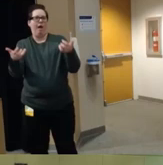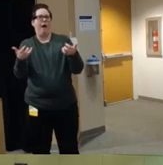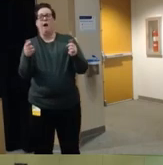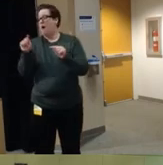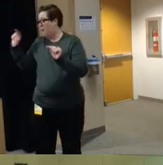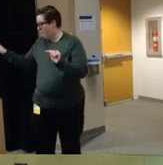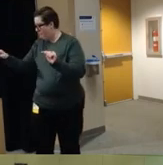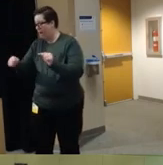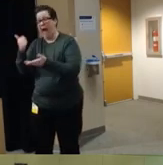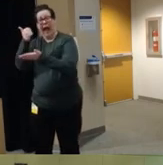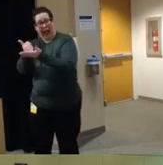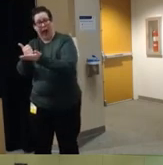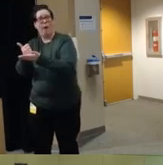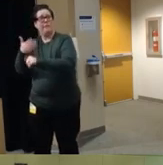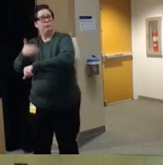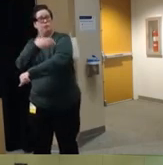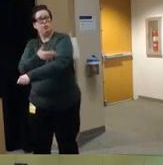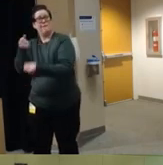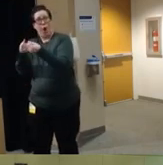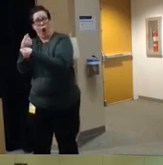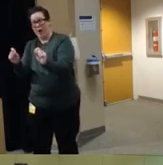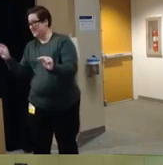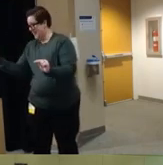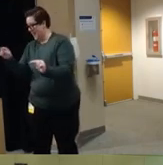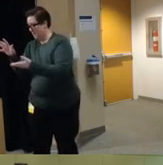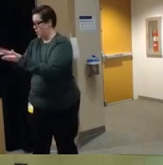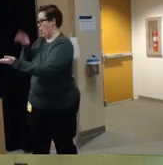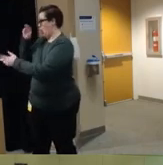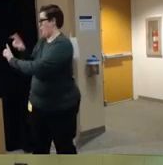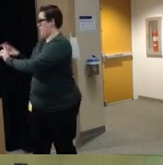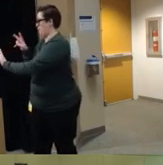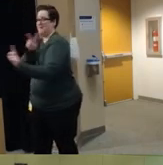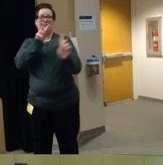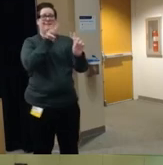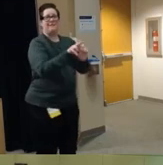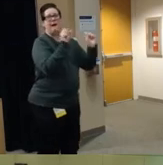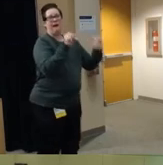done with motor vehicle safety and we can apply that information to firearm injuries as well um